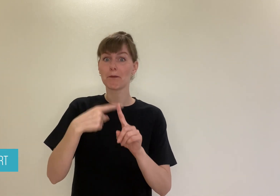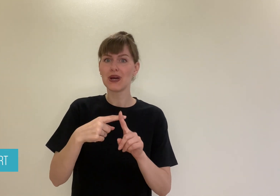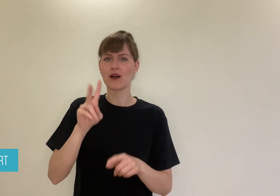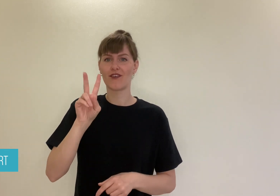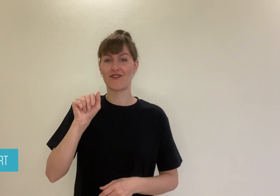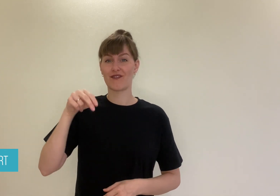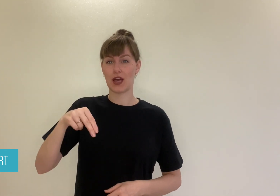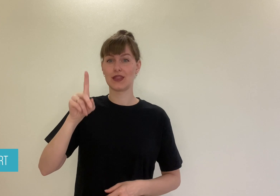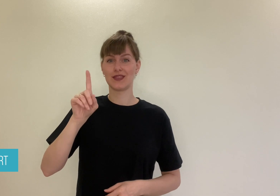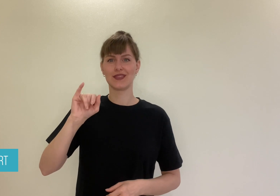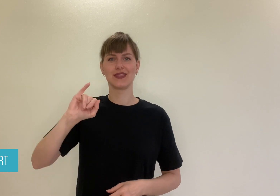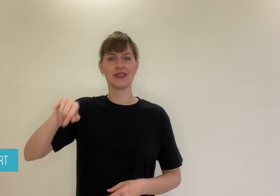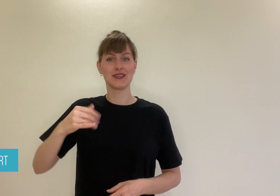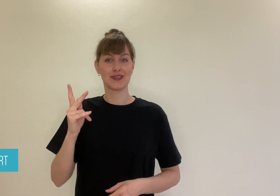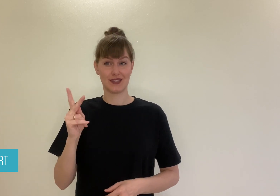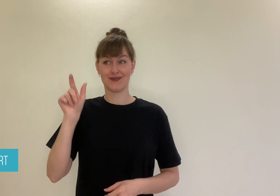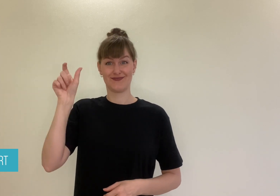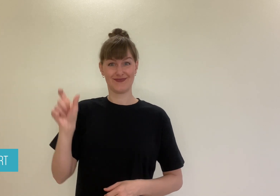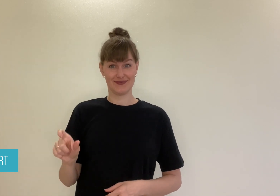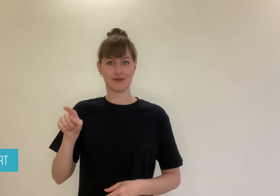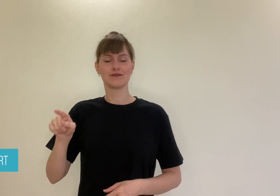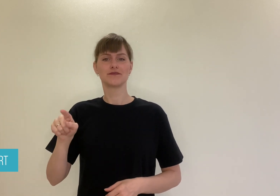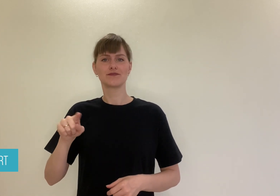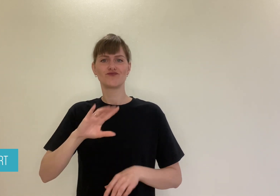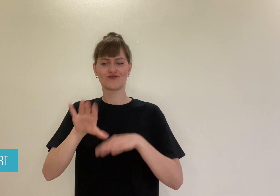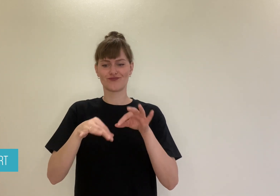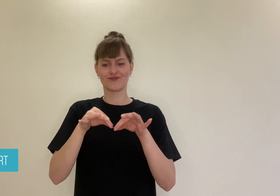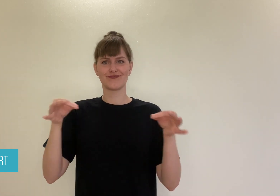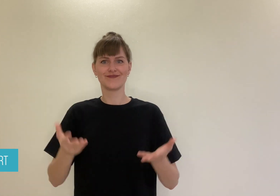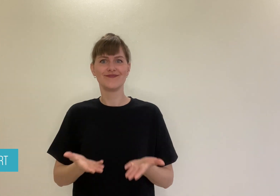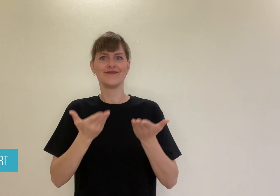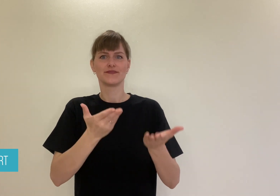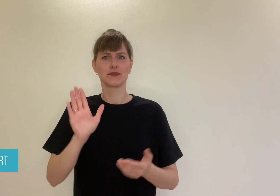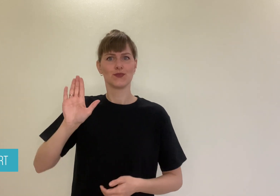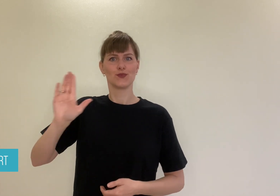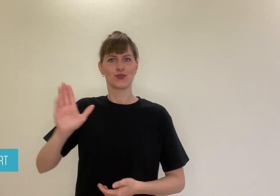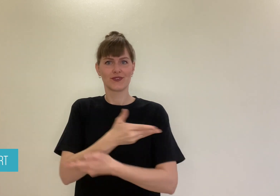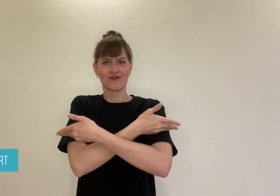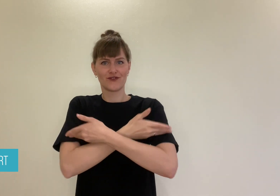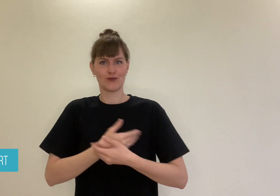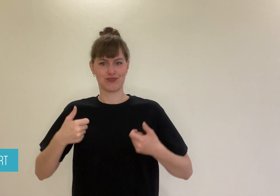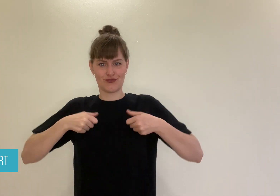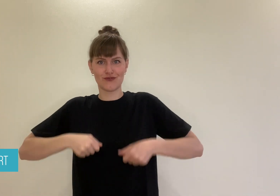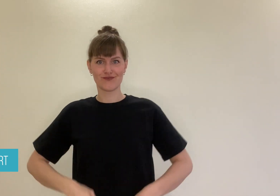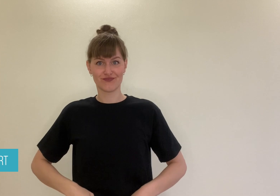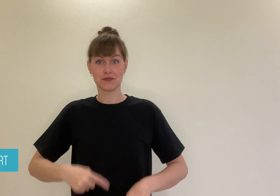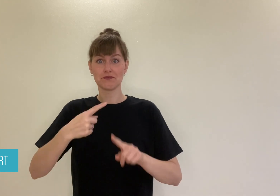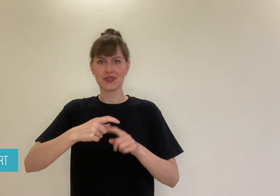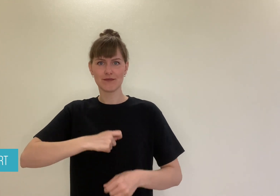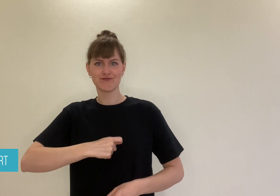fund a trip to Brazil. Van Dijk also donated his autographed